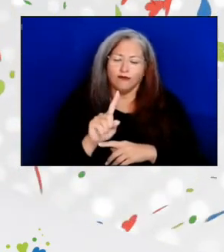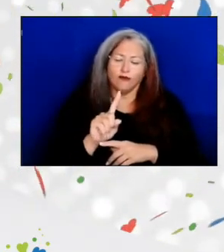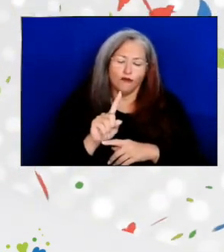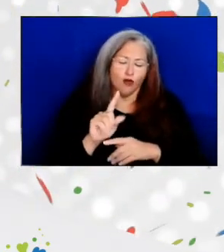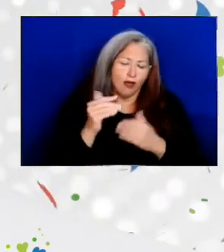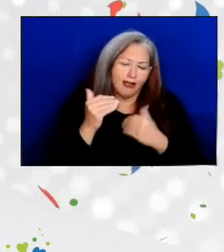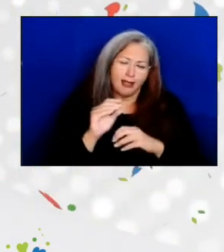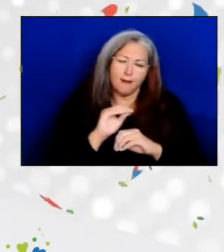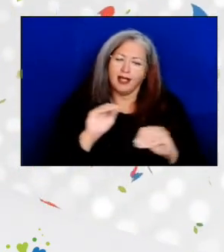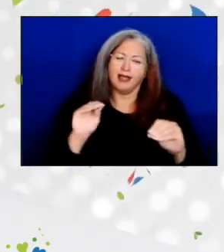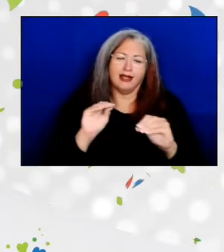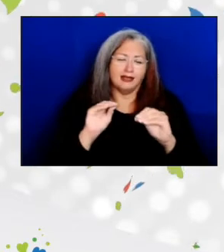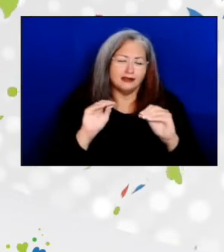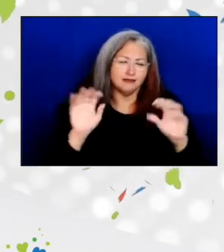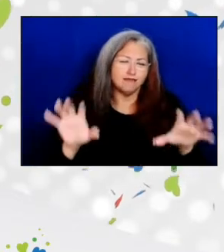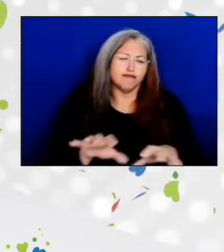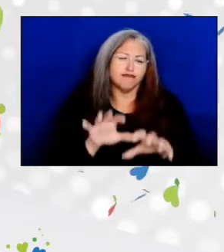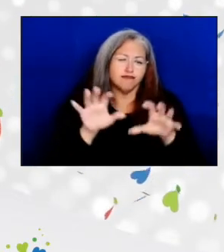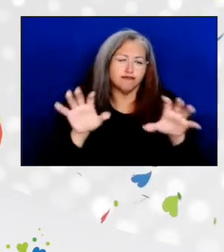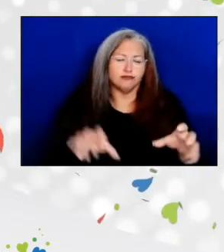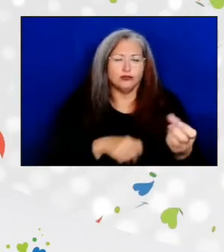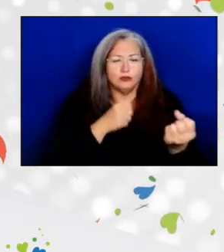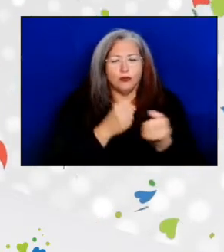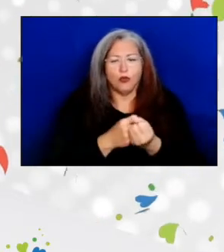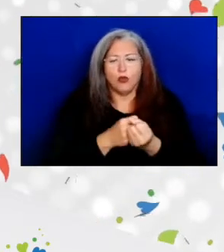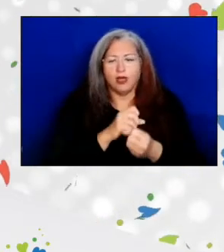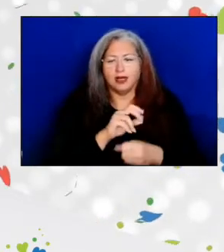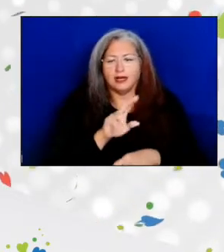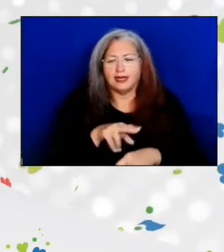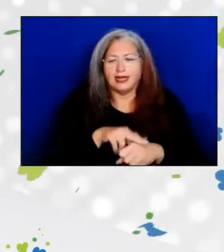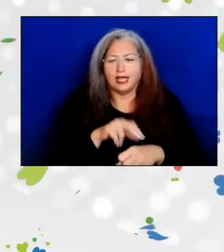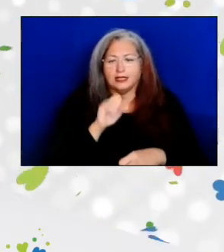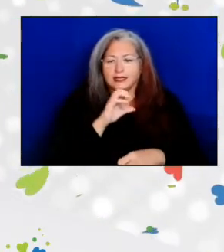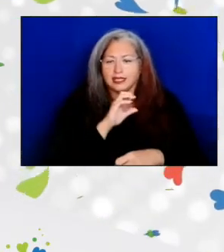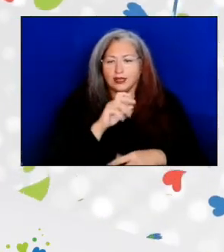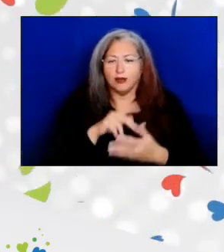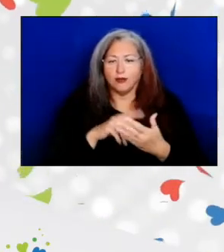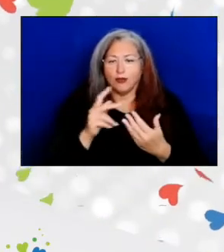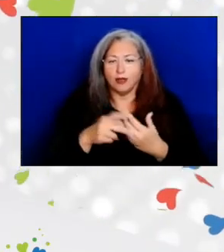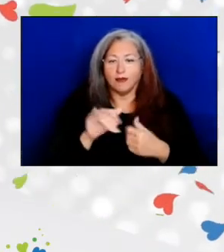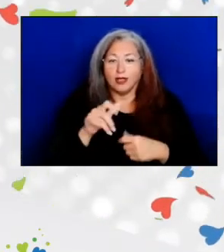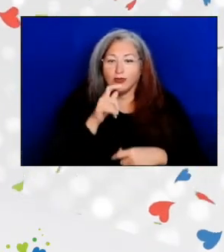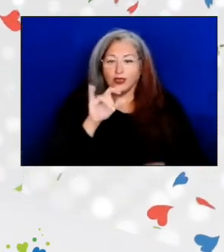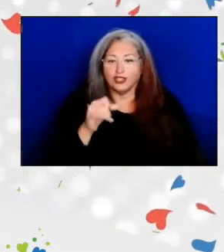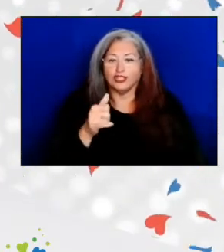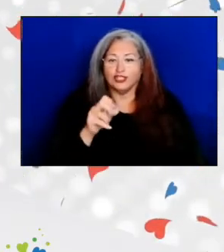supporting the National Senior Nutrition Program. That colleague is Jean Lloyd.